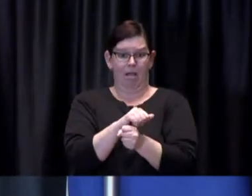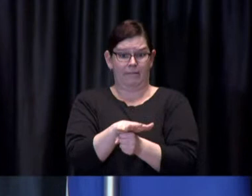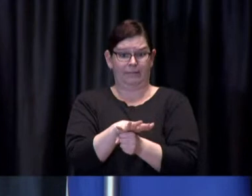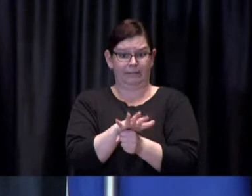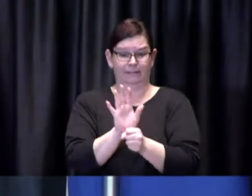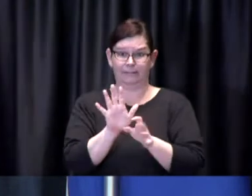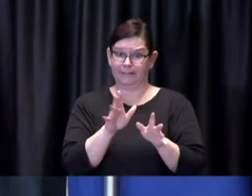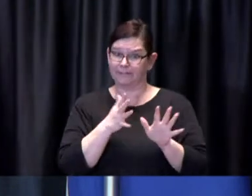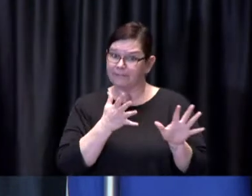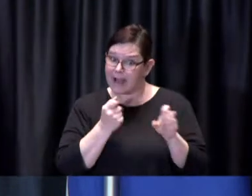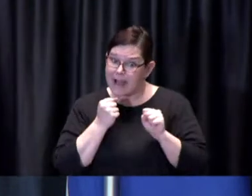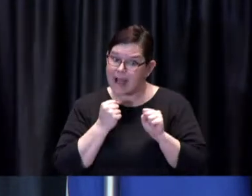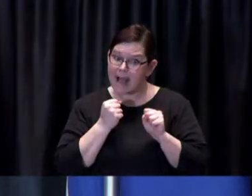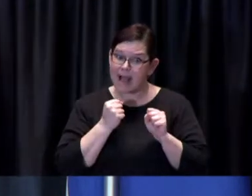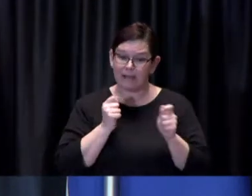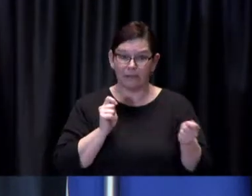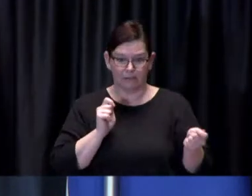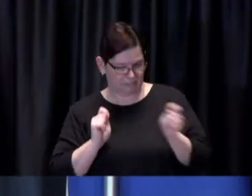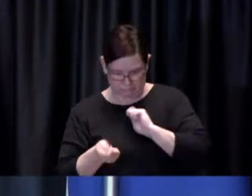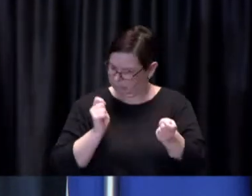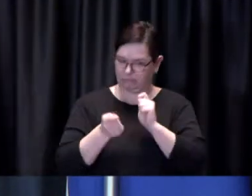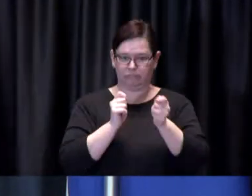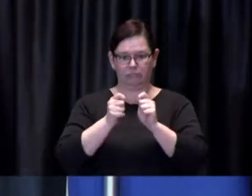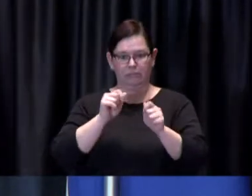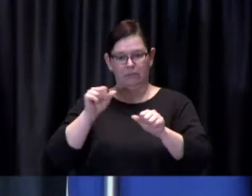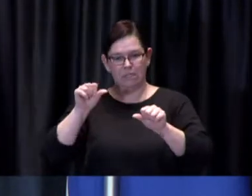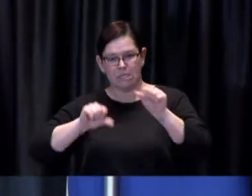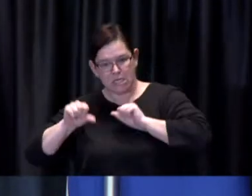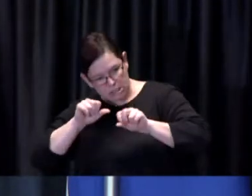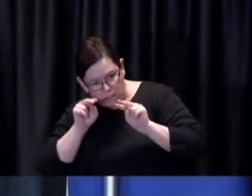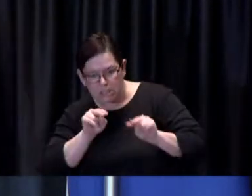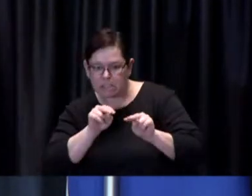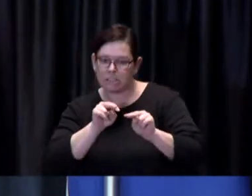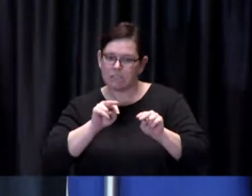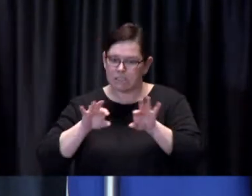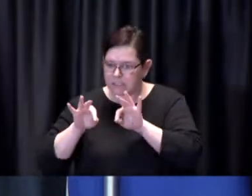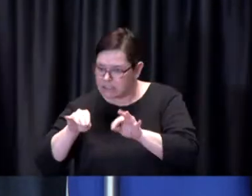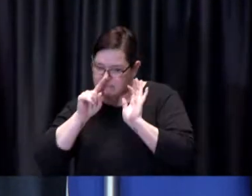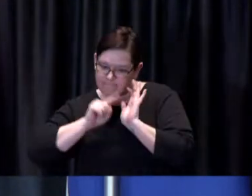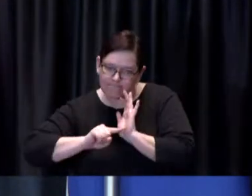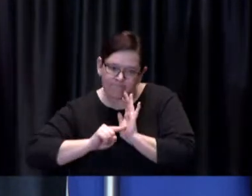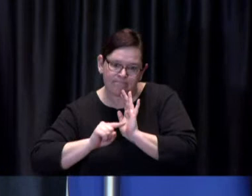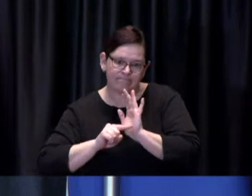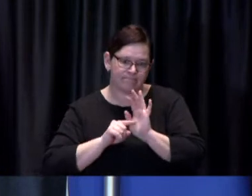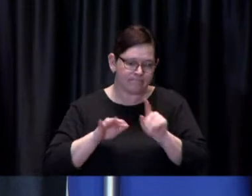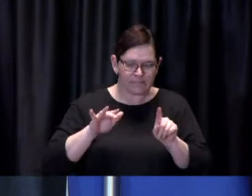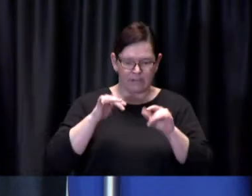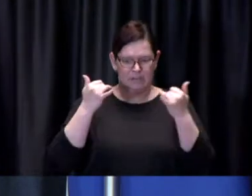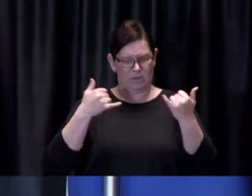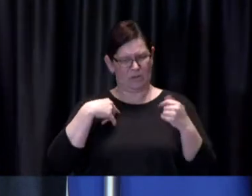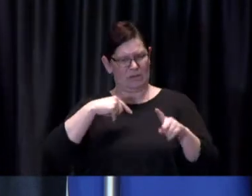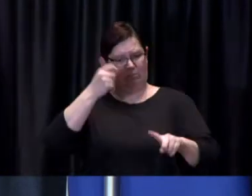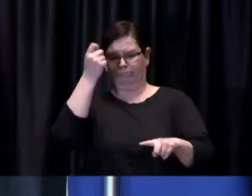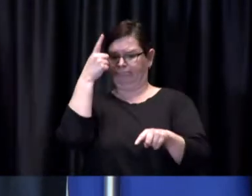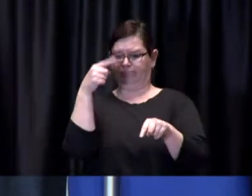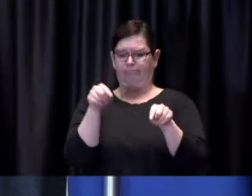and our understanding of what makes the best sense uh has continuously developed as we learn more and more about the virus and